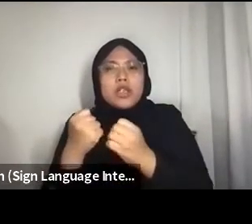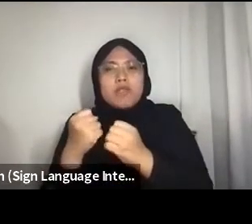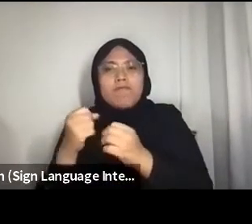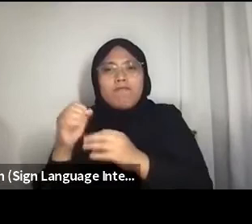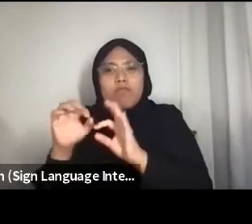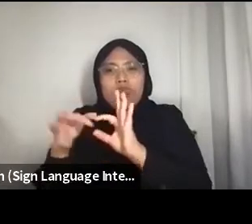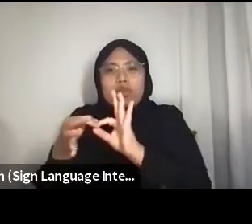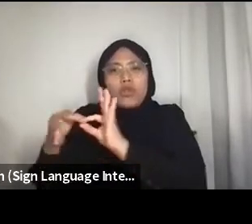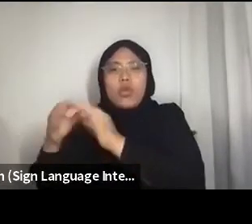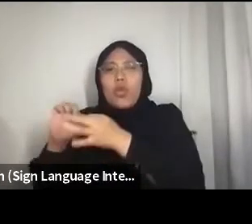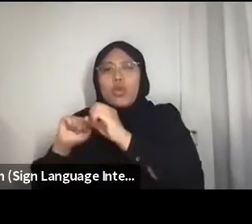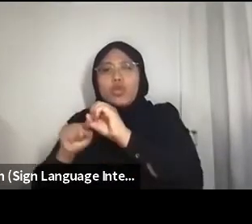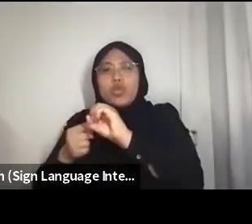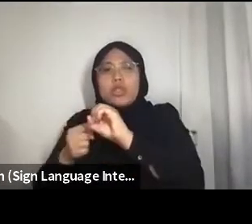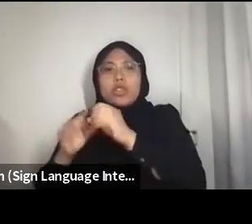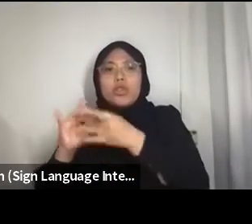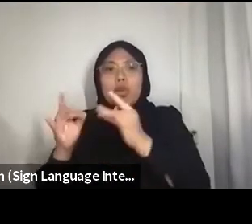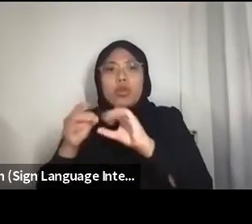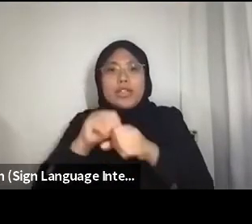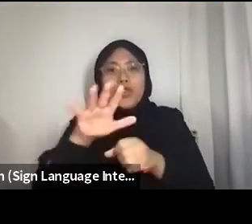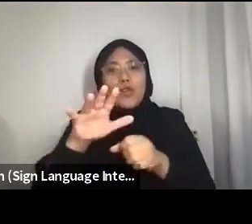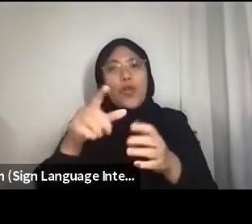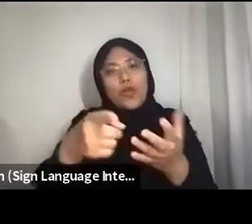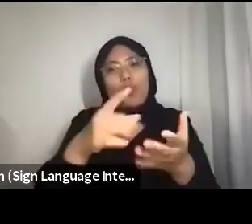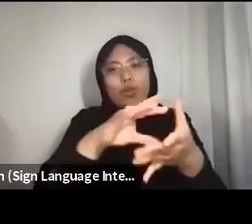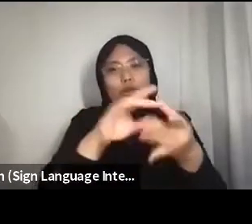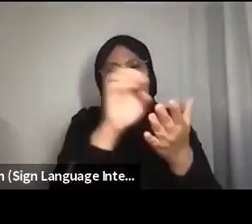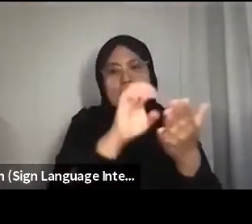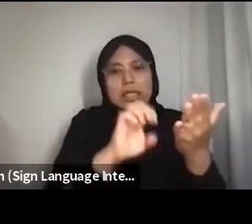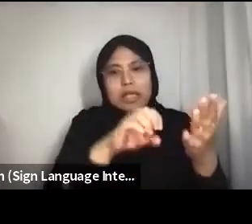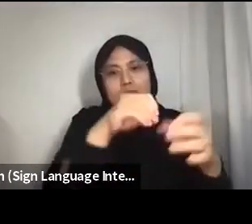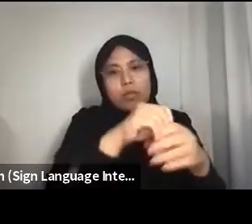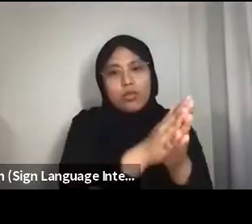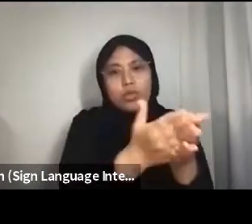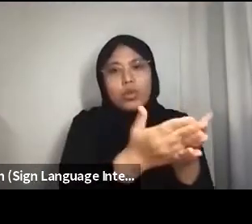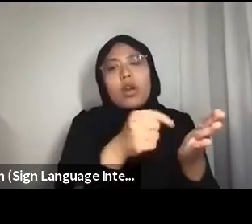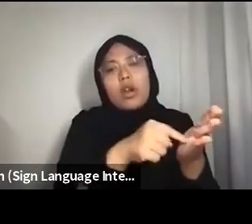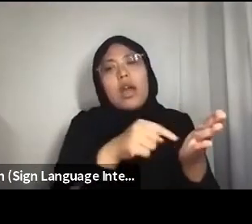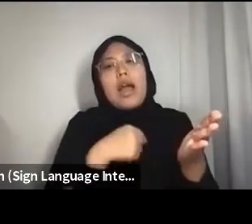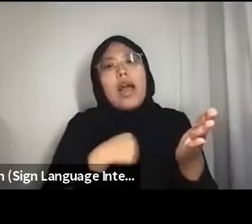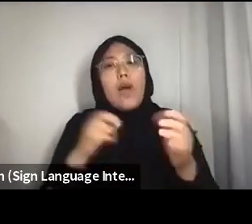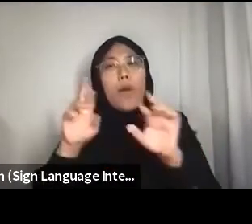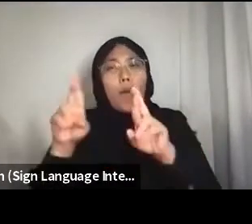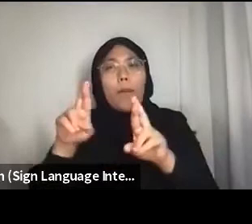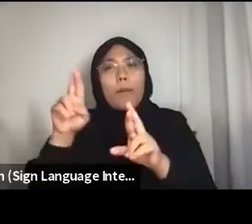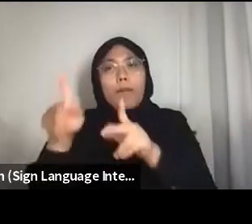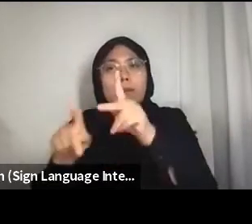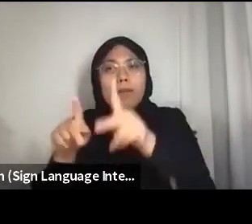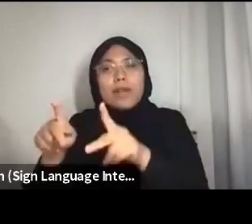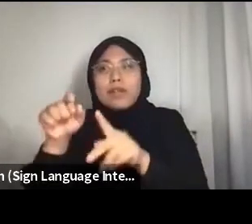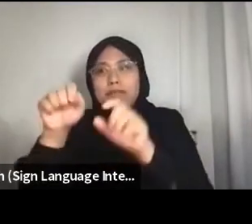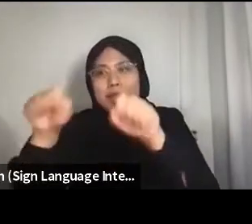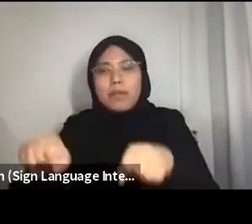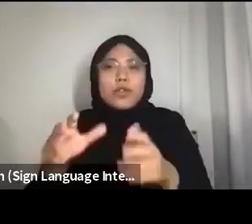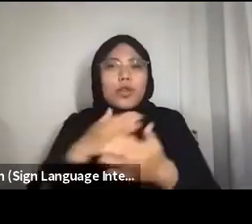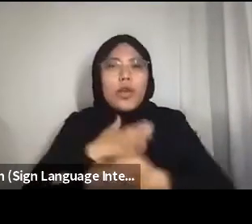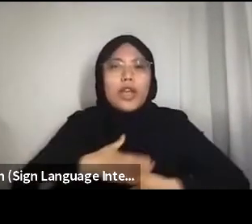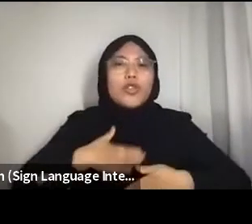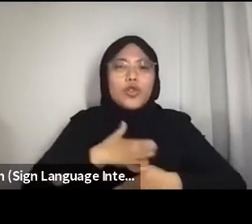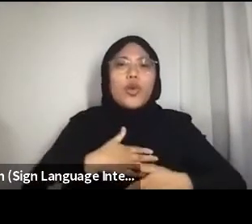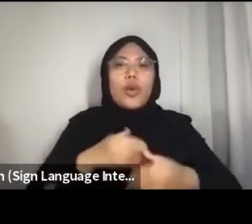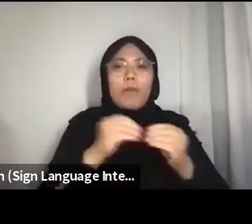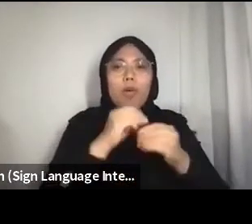so I hope listeners will be able to enjoy more of the local through this collection as well.